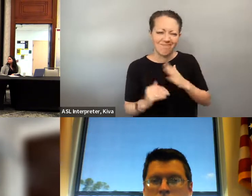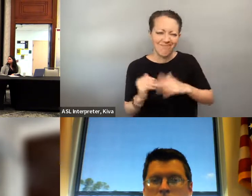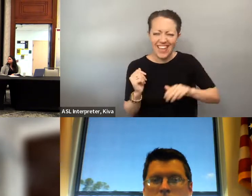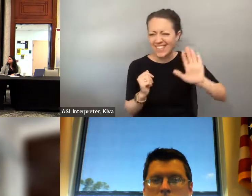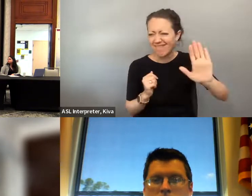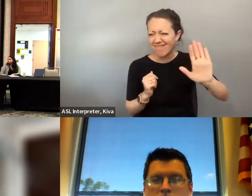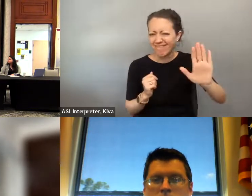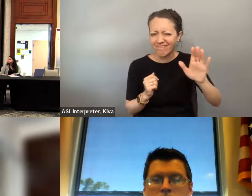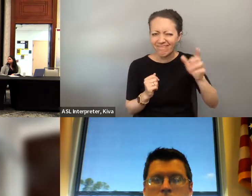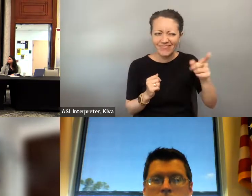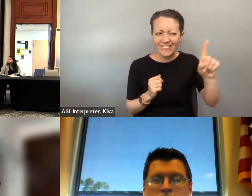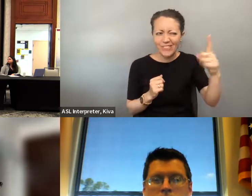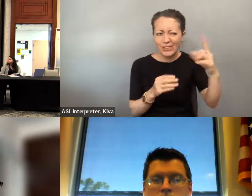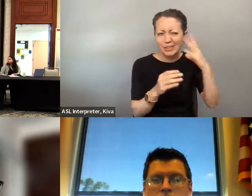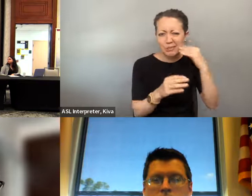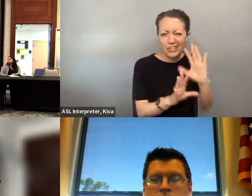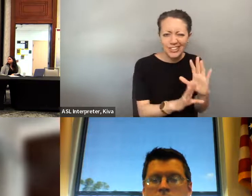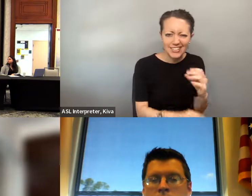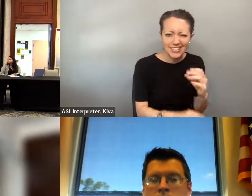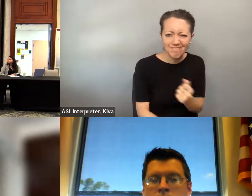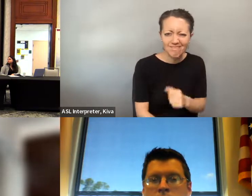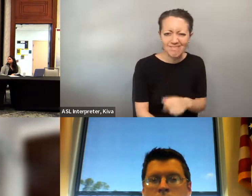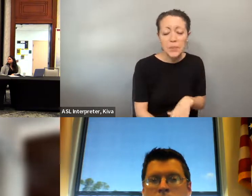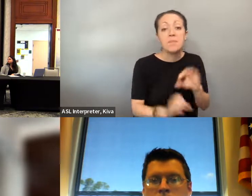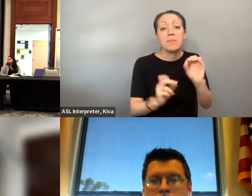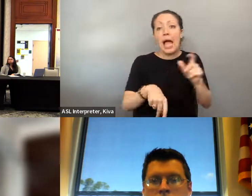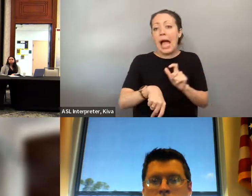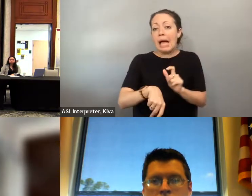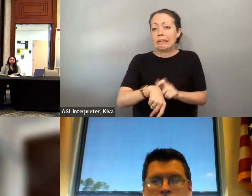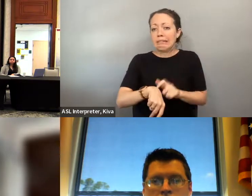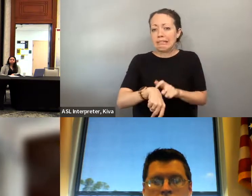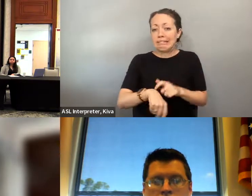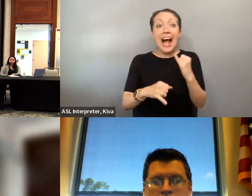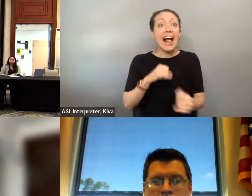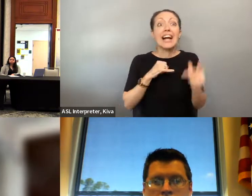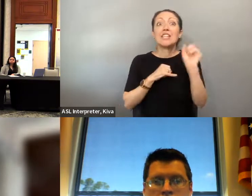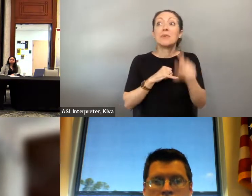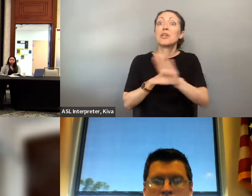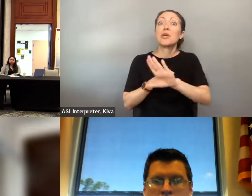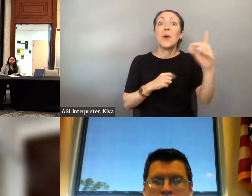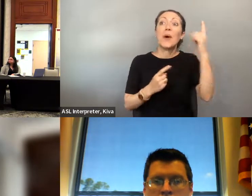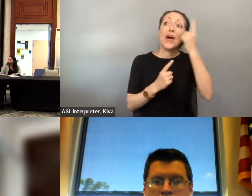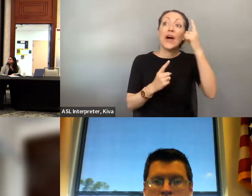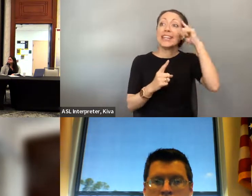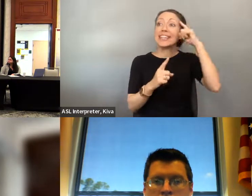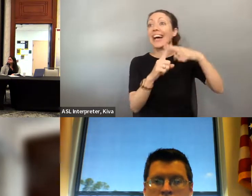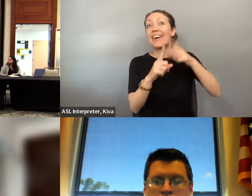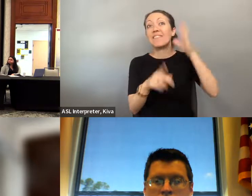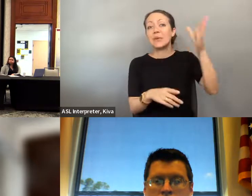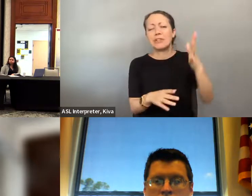voter to ensure they're in control of their voting experience and offer a better result than unfortunately your